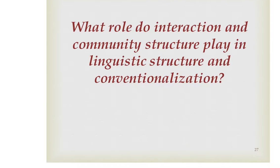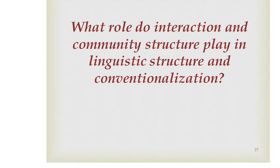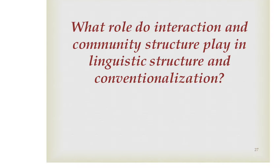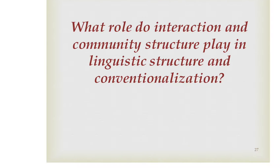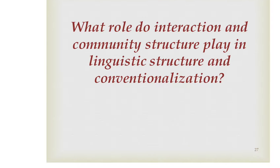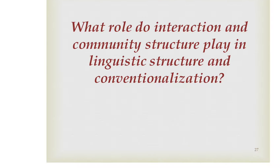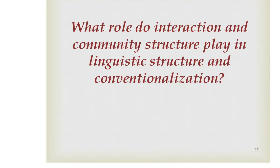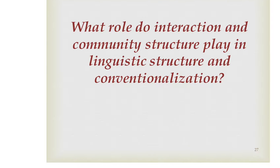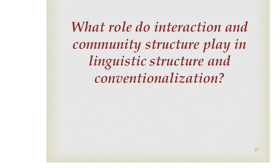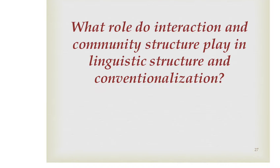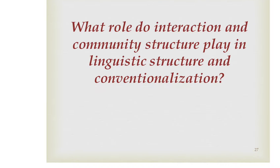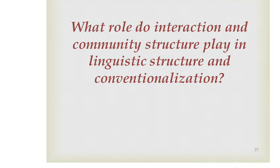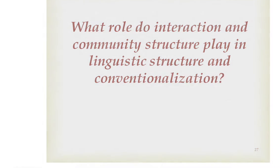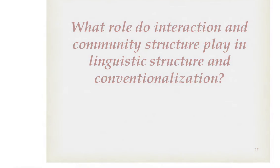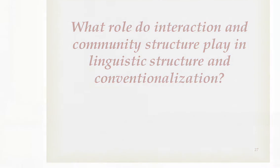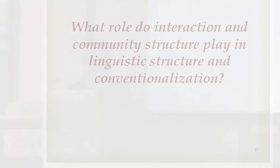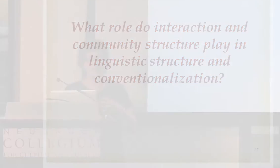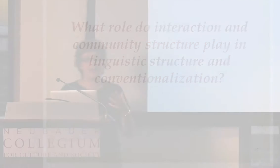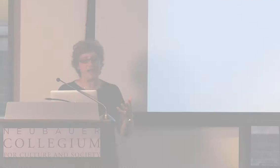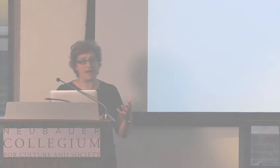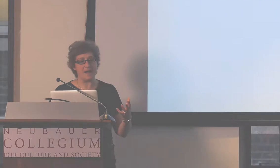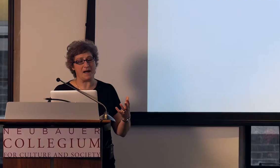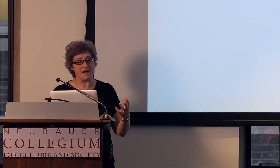meaningful events in the world might,